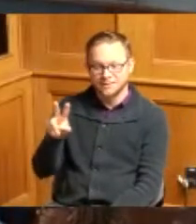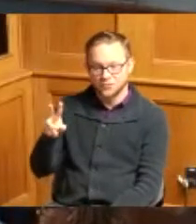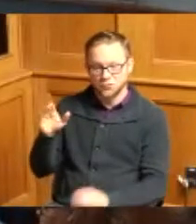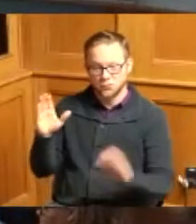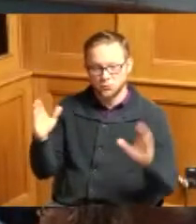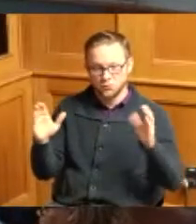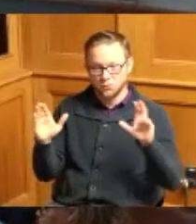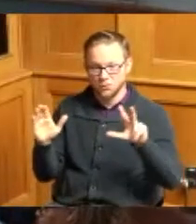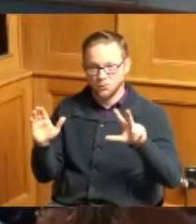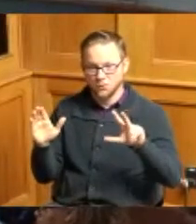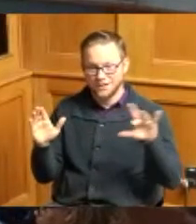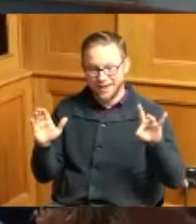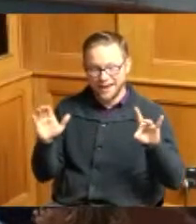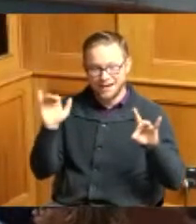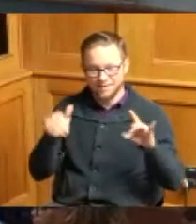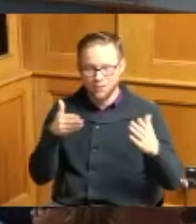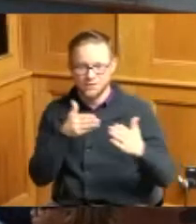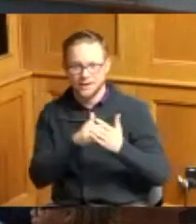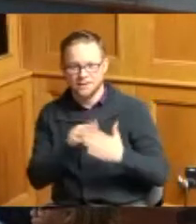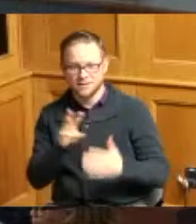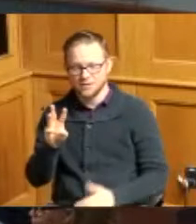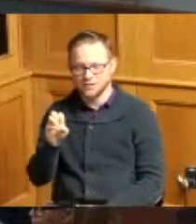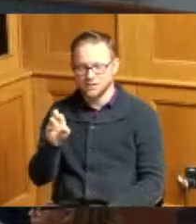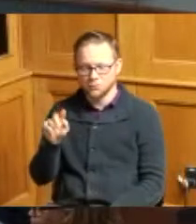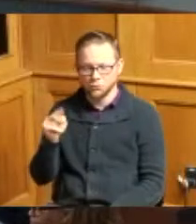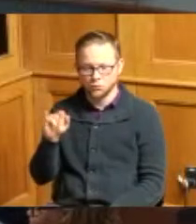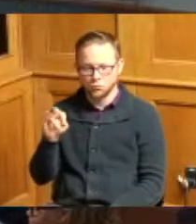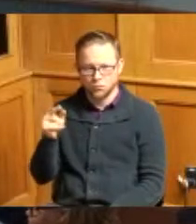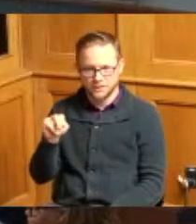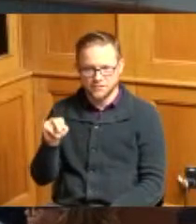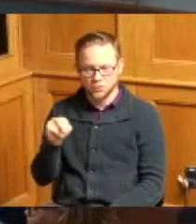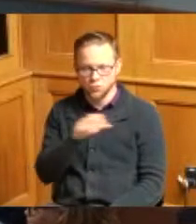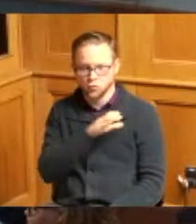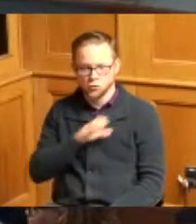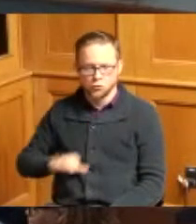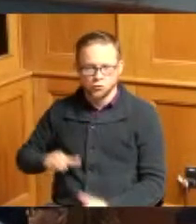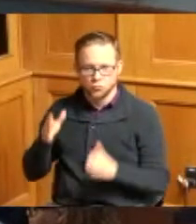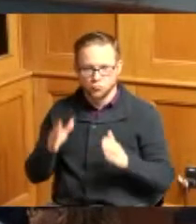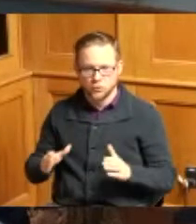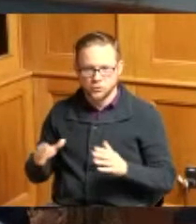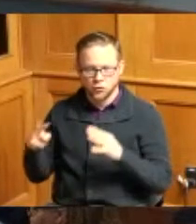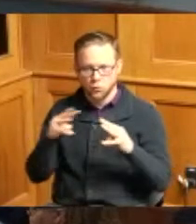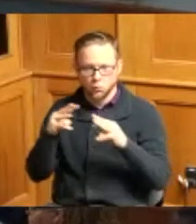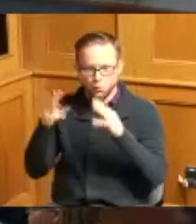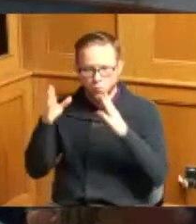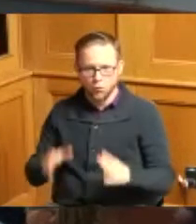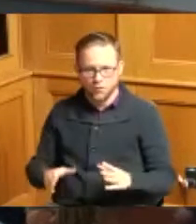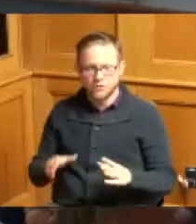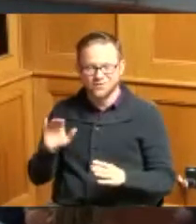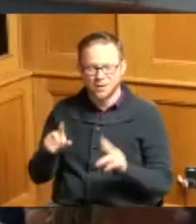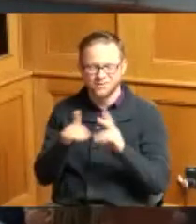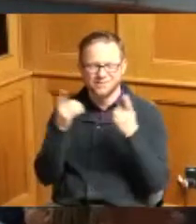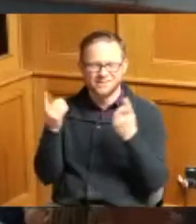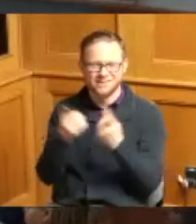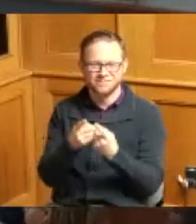Christian Warriors in the Ohio High School Athletic Association division 3 girls basketball